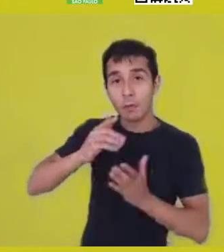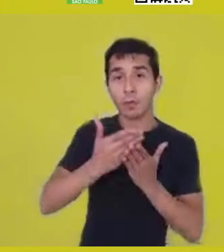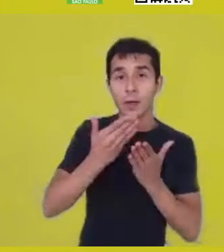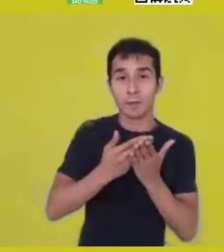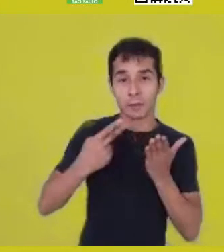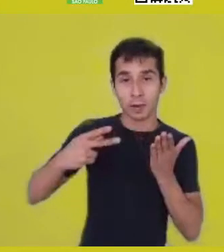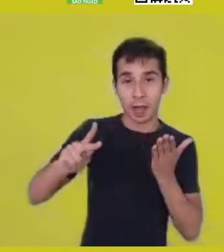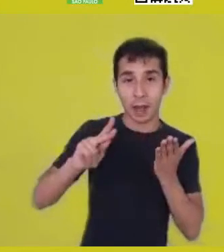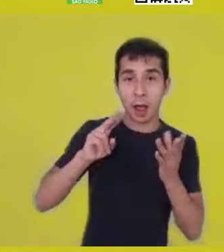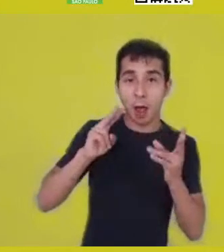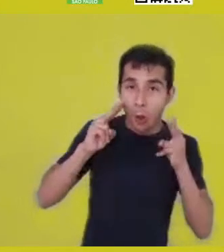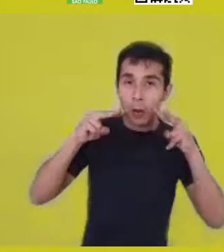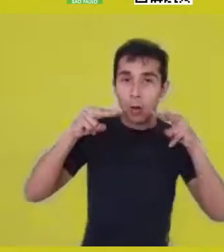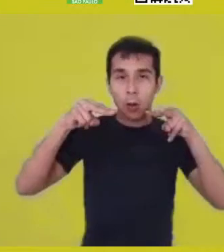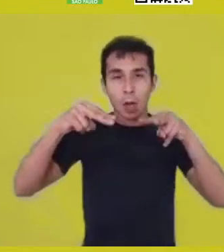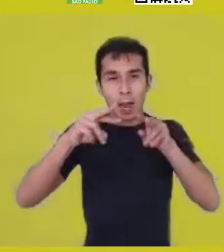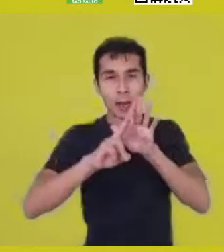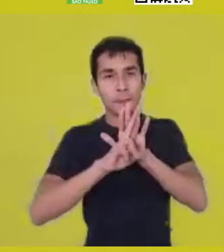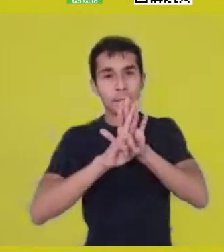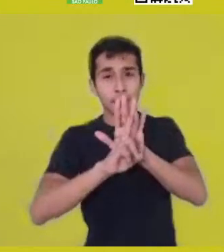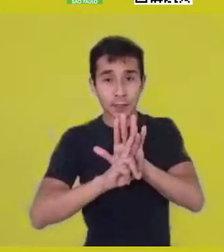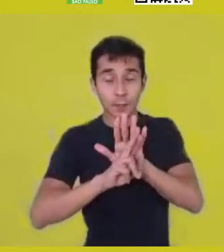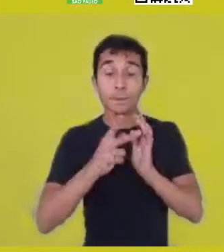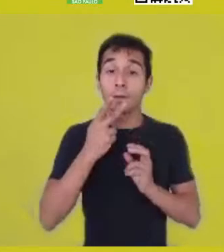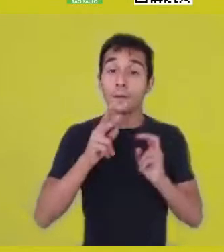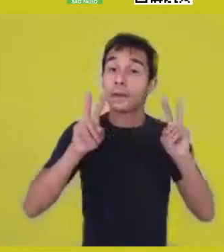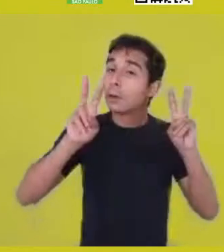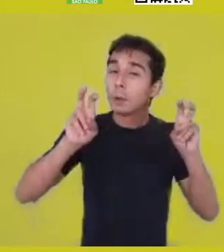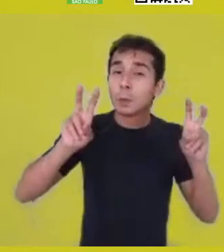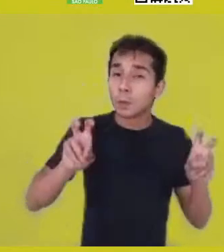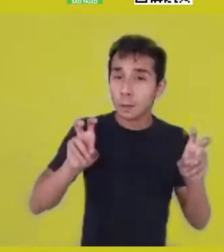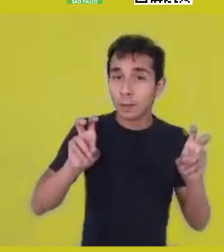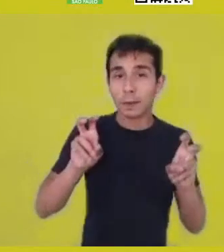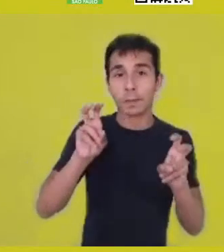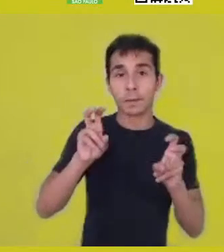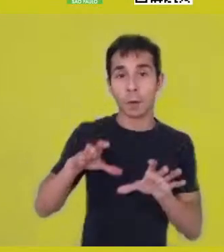talks about a relationship that existed between the black community